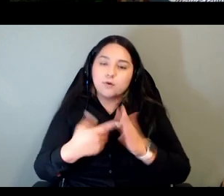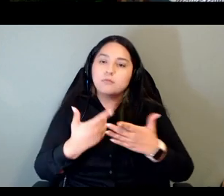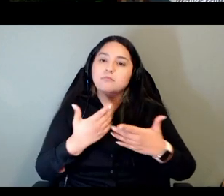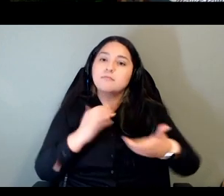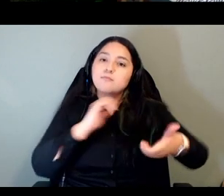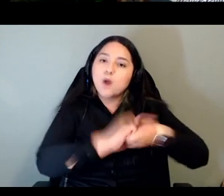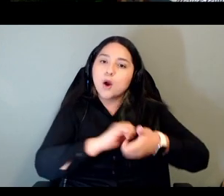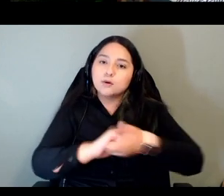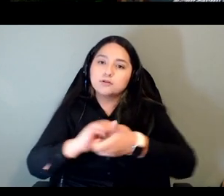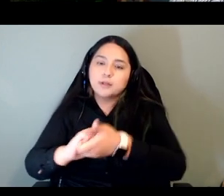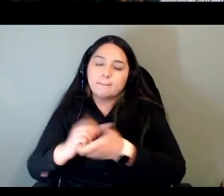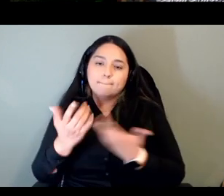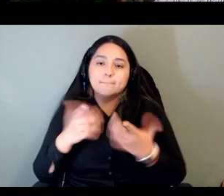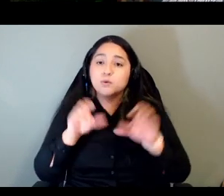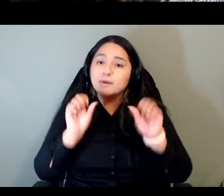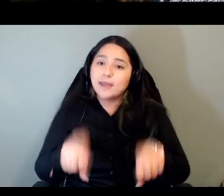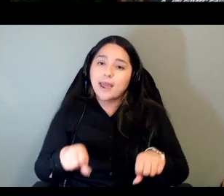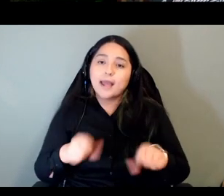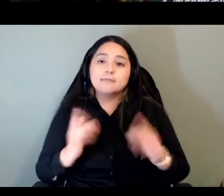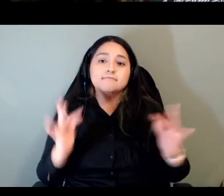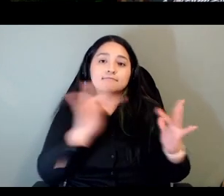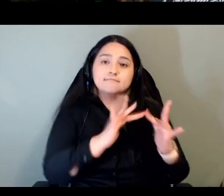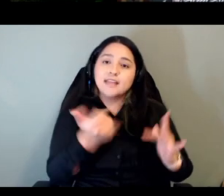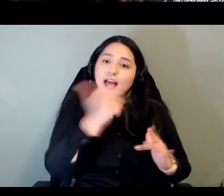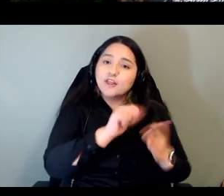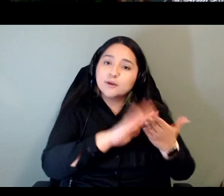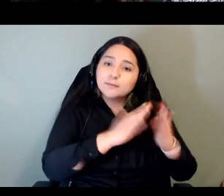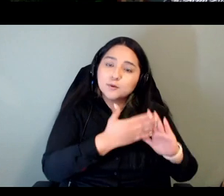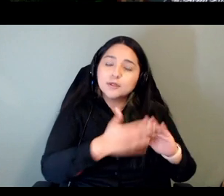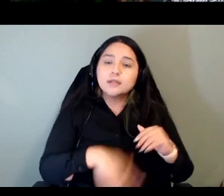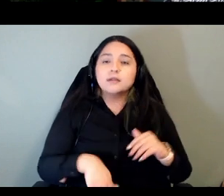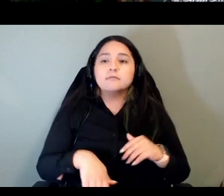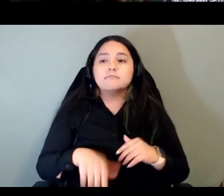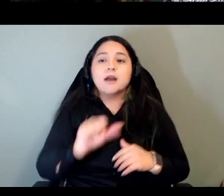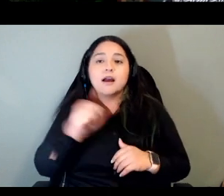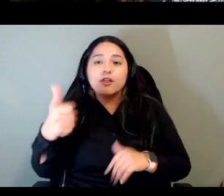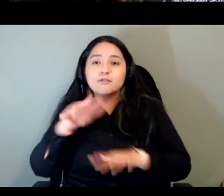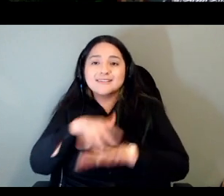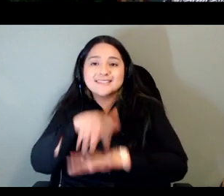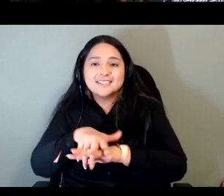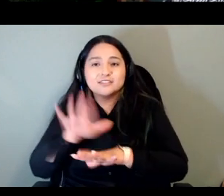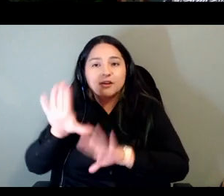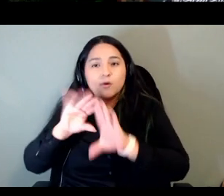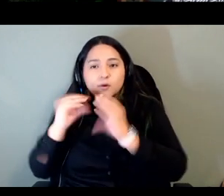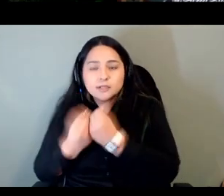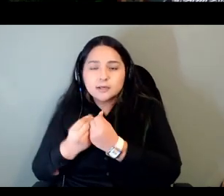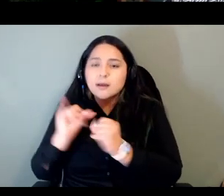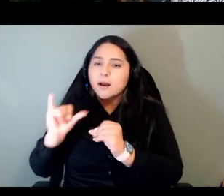even other communities or indigenous organizations and learn from their practices um so these